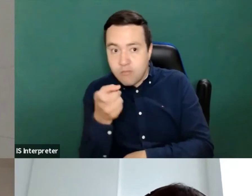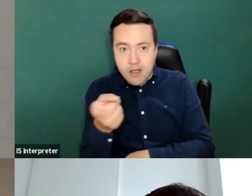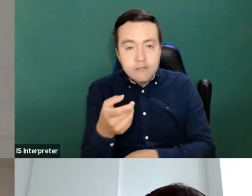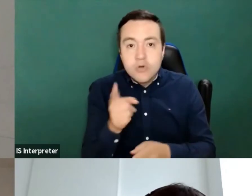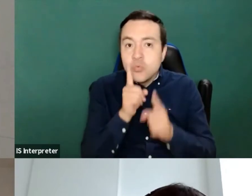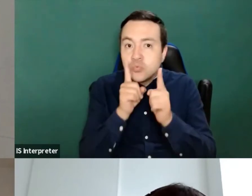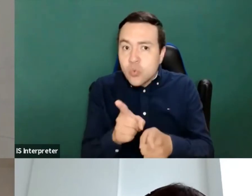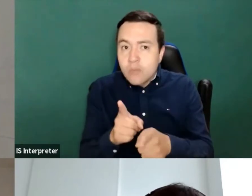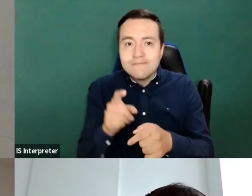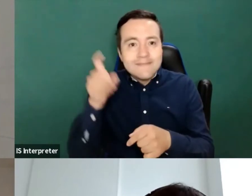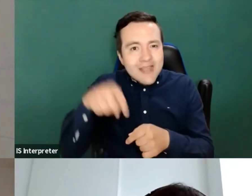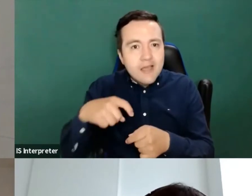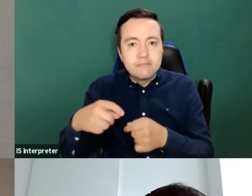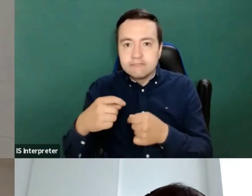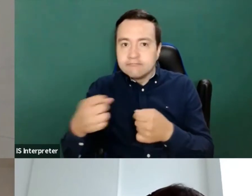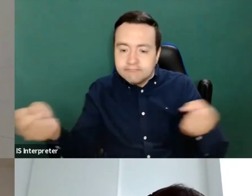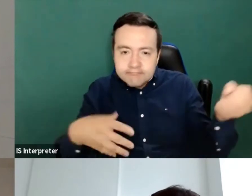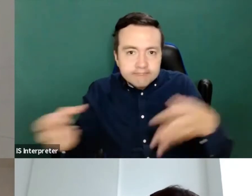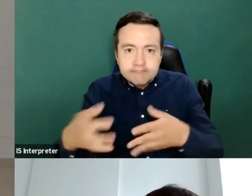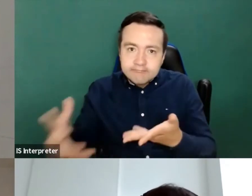all the good ideas for for potential improvements.